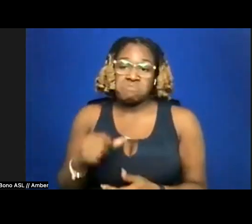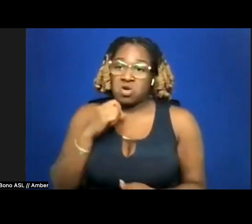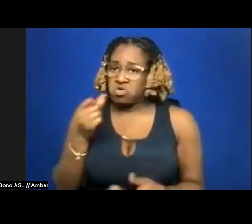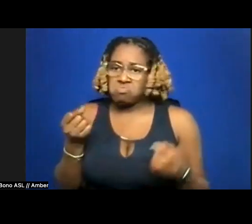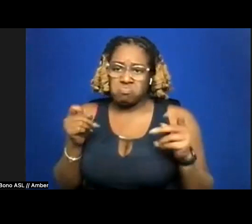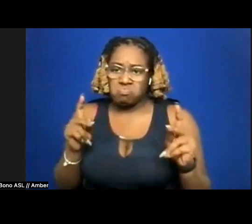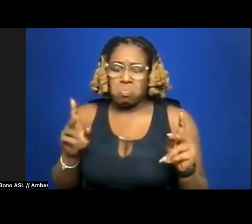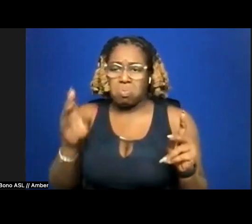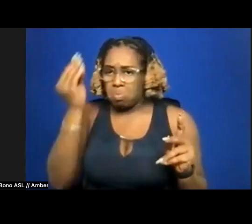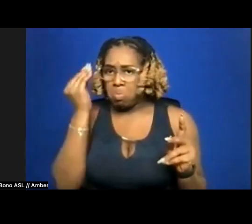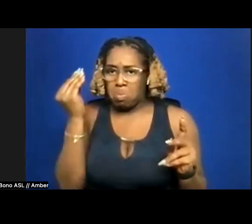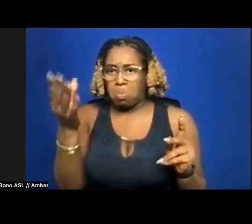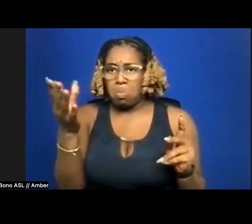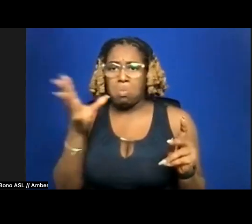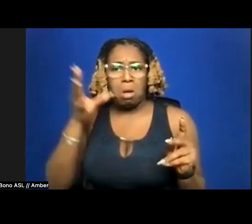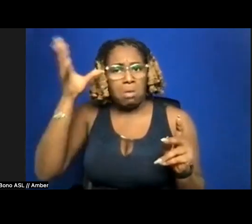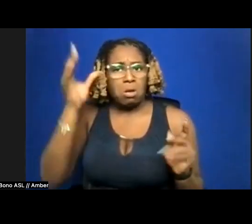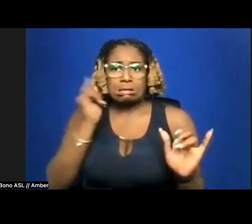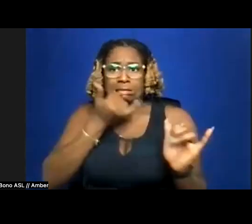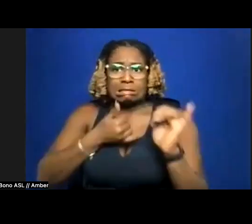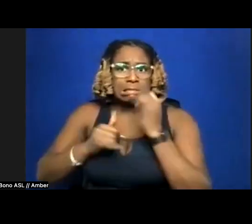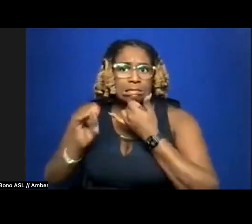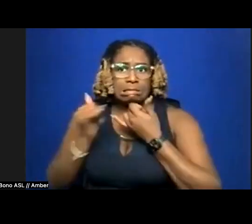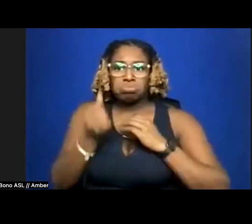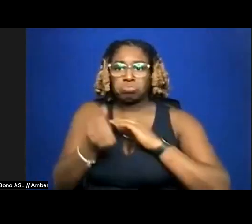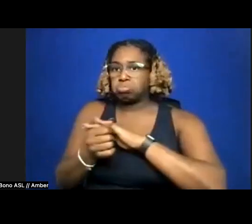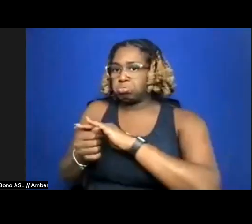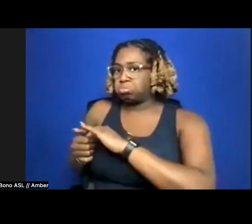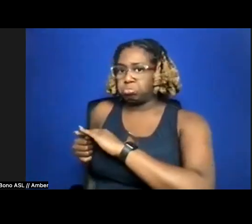these mistakes and I definitely wasn't going to tell my parents that I almost set fire